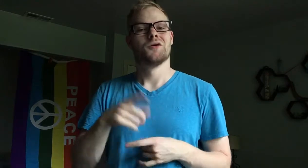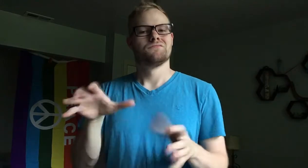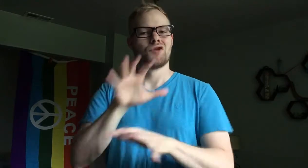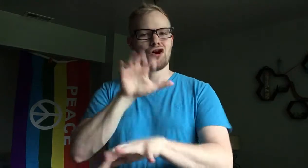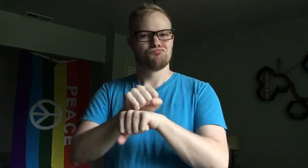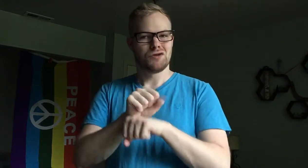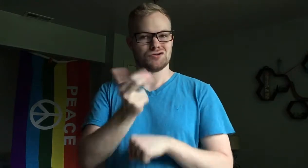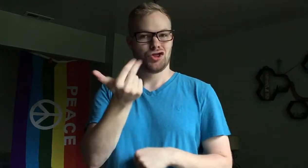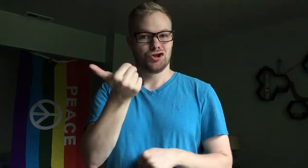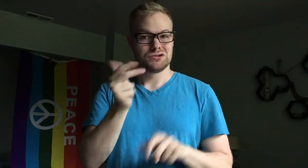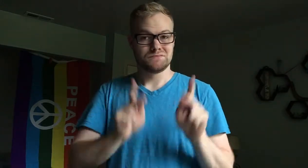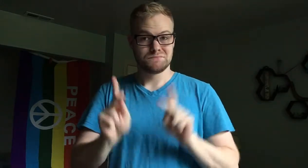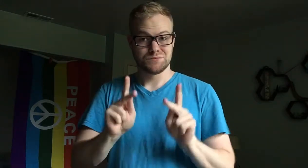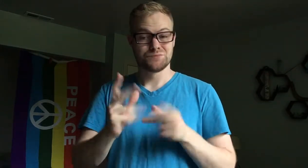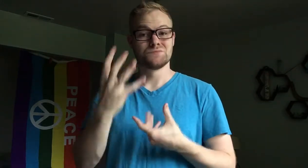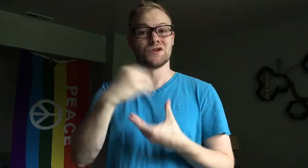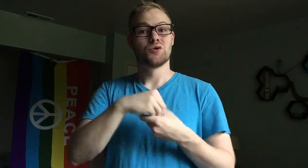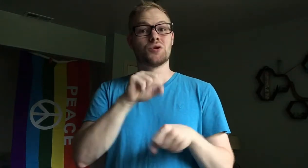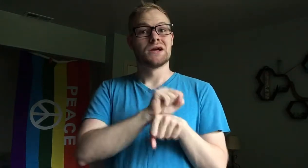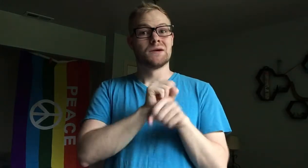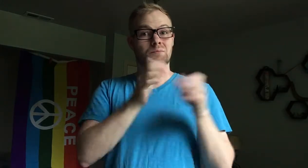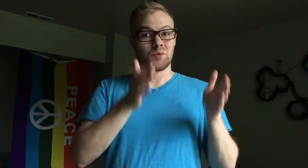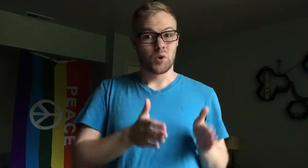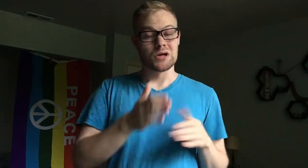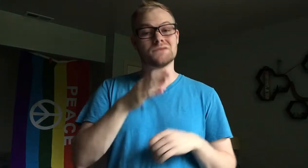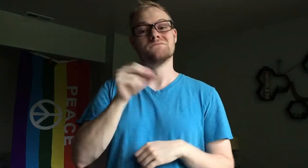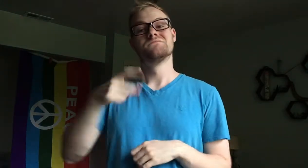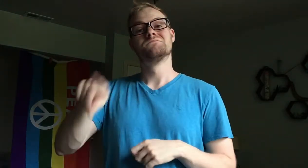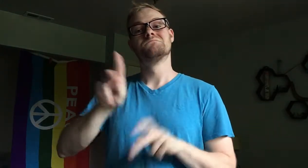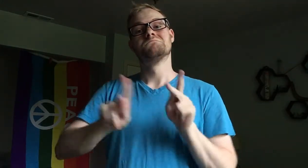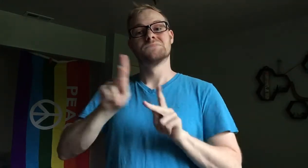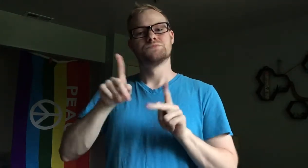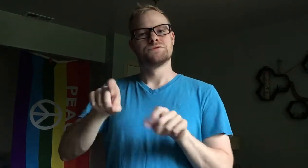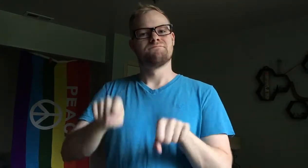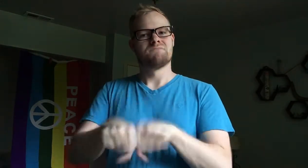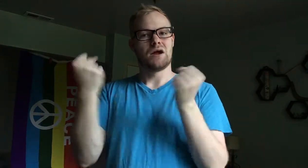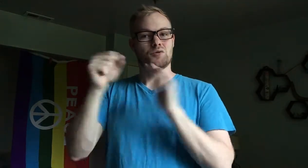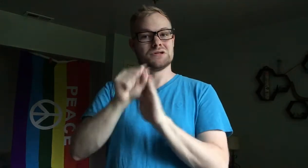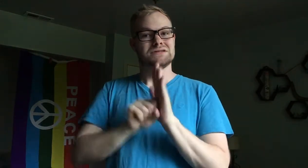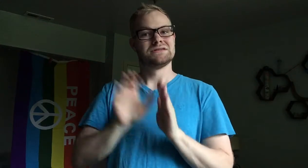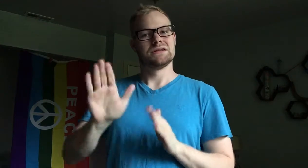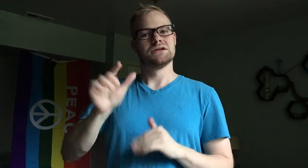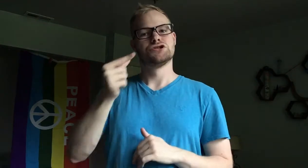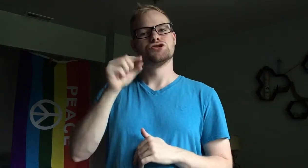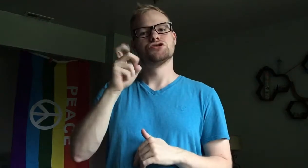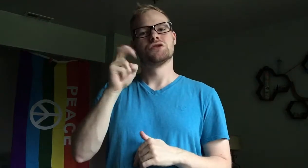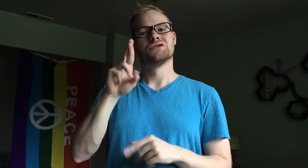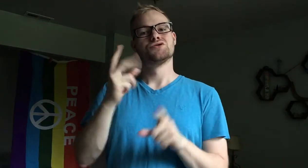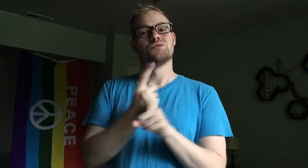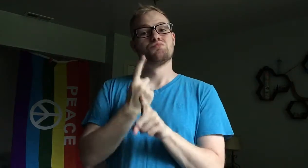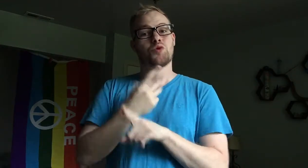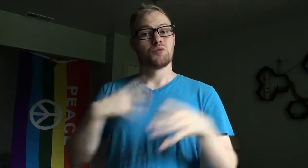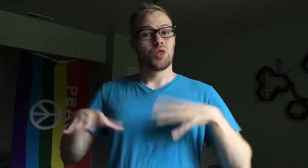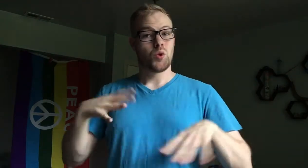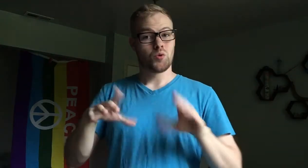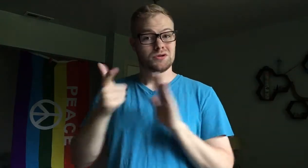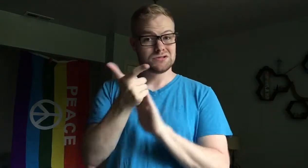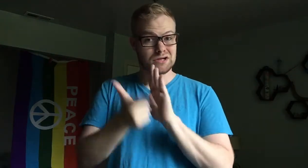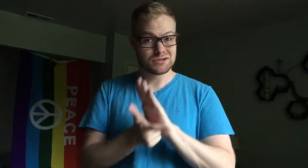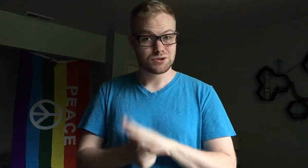arrested 13 people, including employees and people violating the state’s gender-appropriate clothing statute.